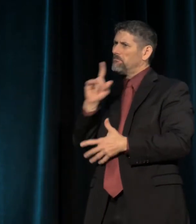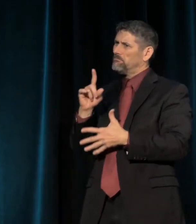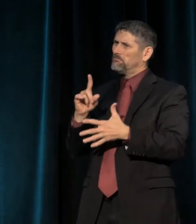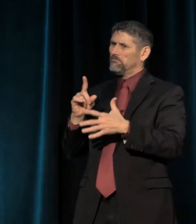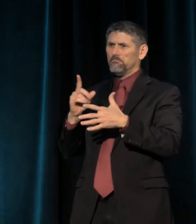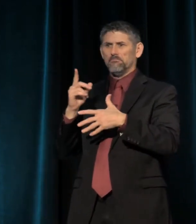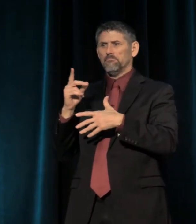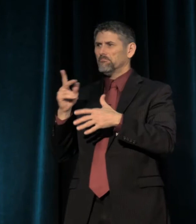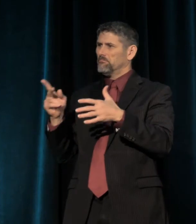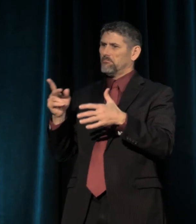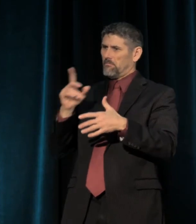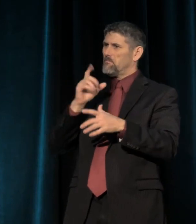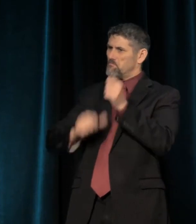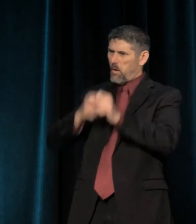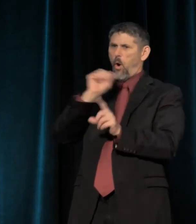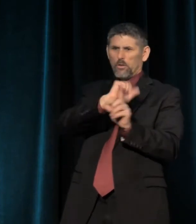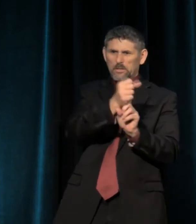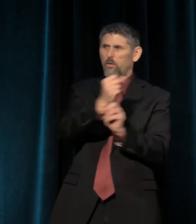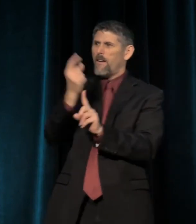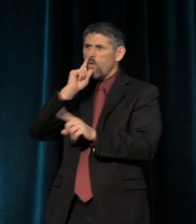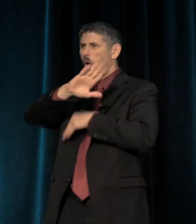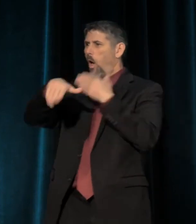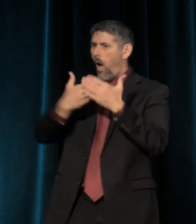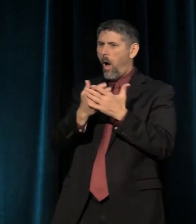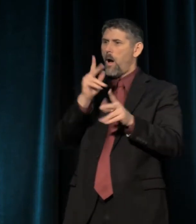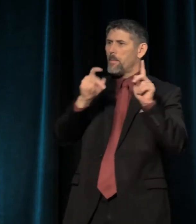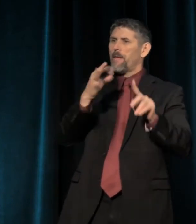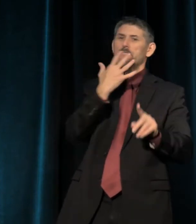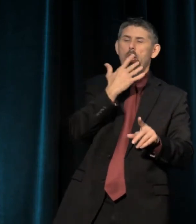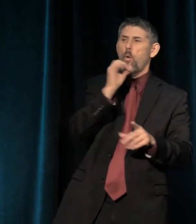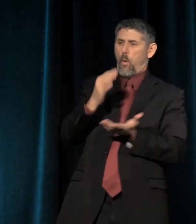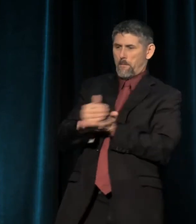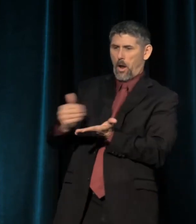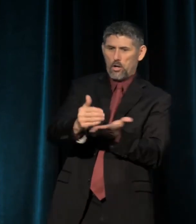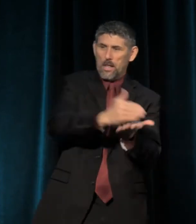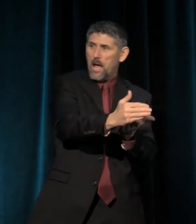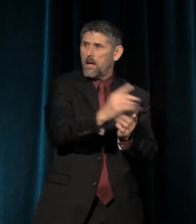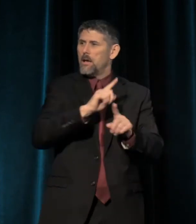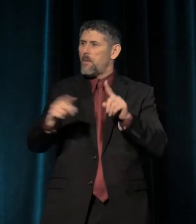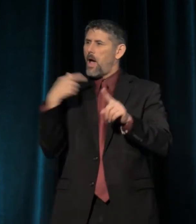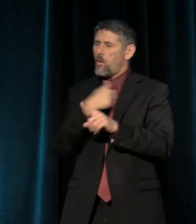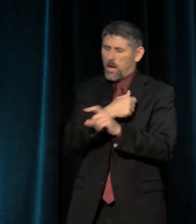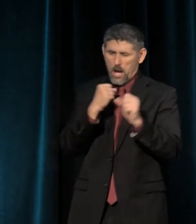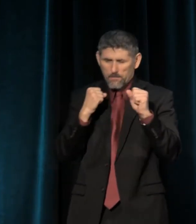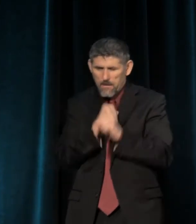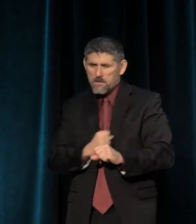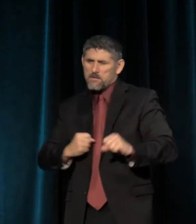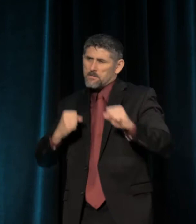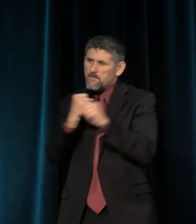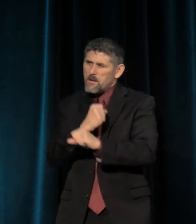for all people of color, all marginalized folks. But we fought through, and we began to change things.